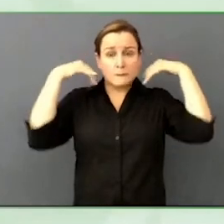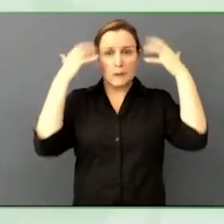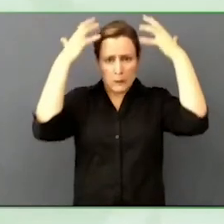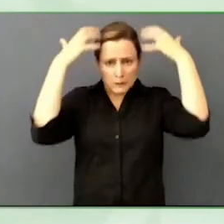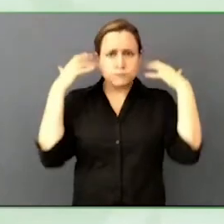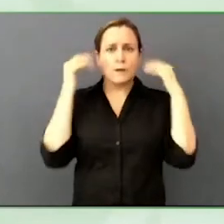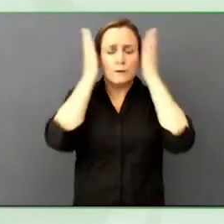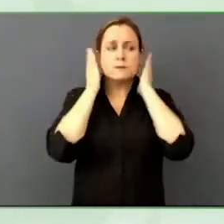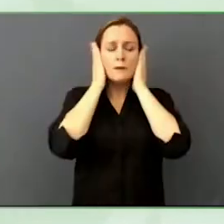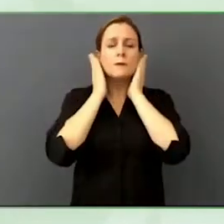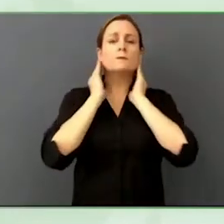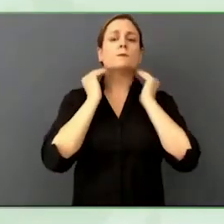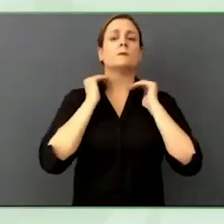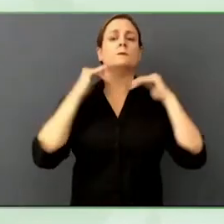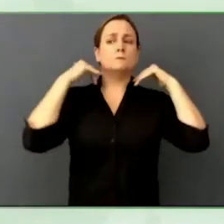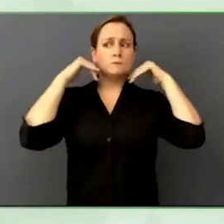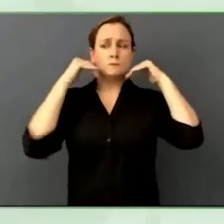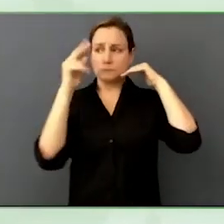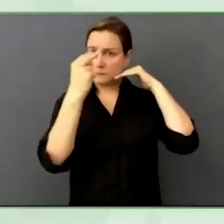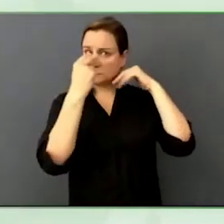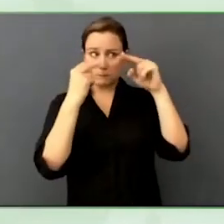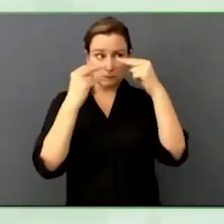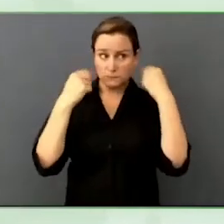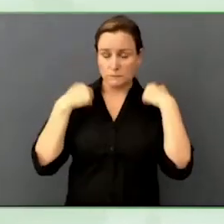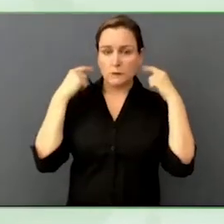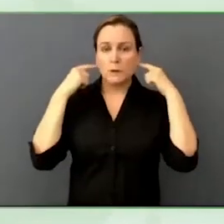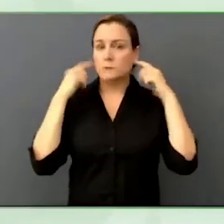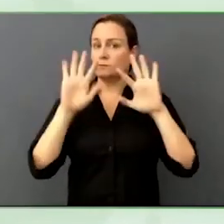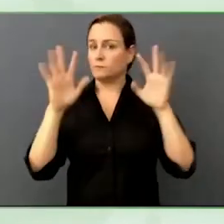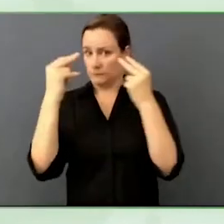As he got older, more comfortable, realised he was an attractive